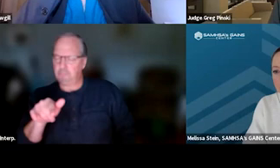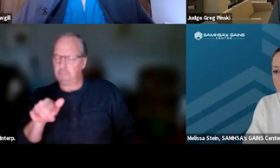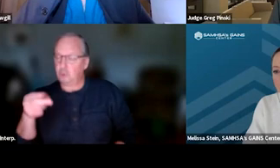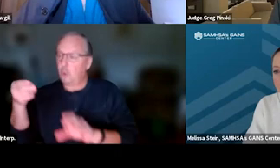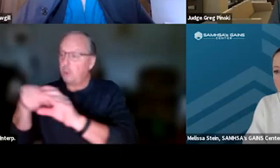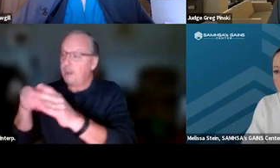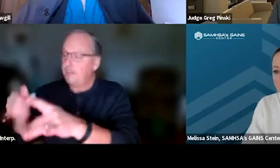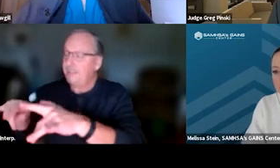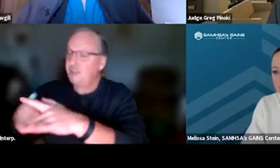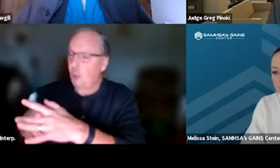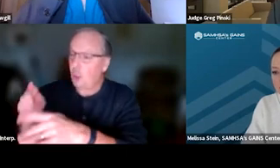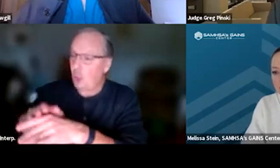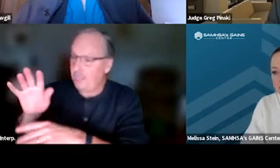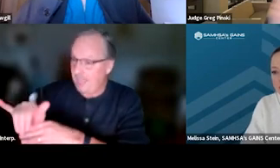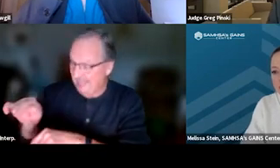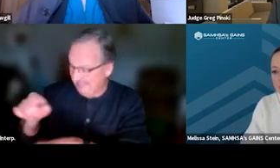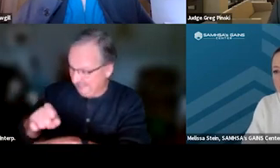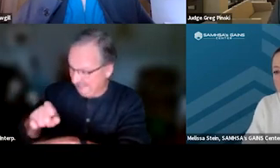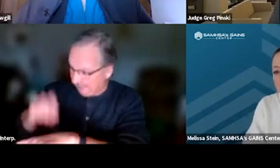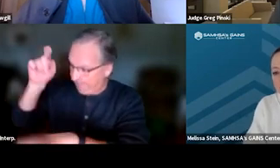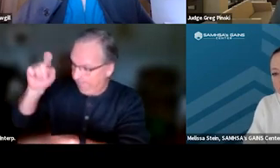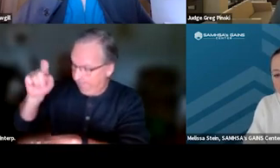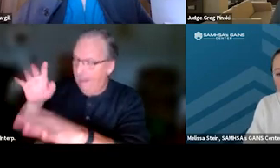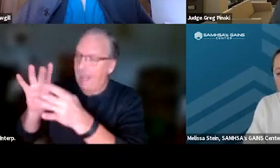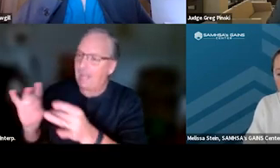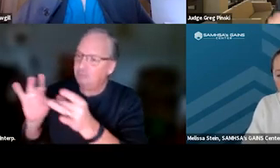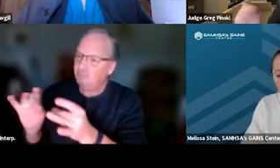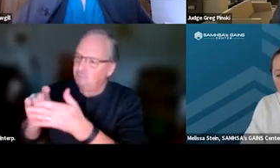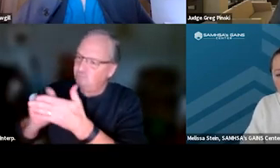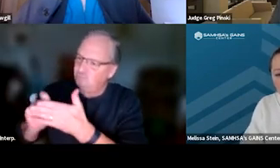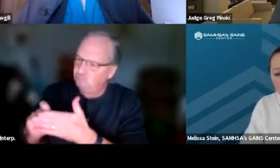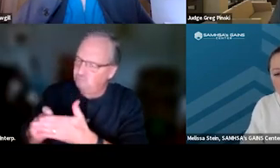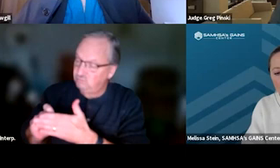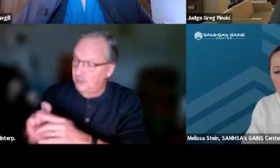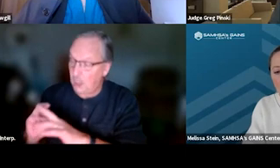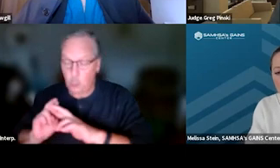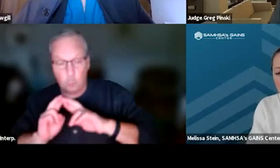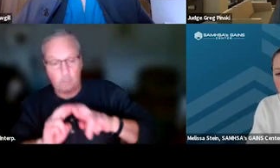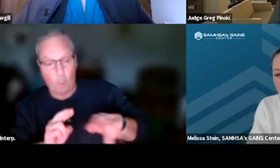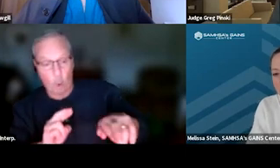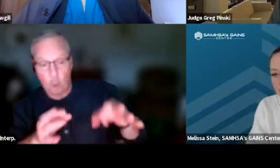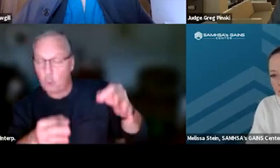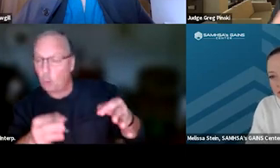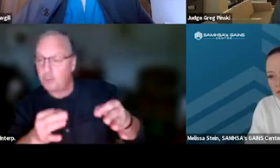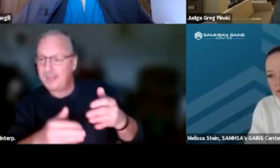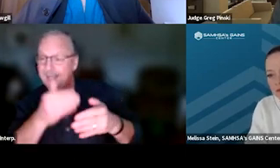on that timeliness essay, and then they report to court at the next regularly scheduled court session,